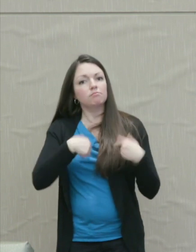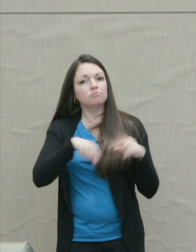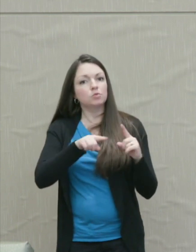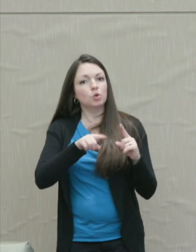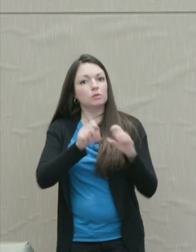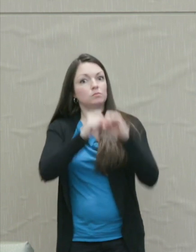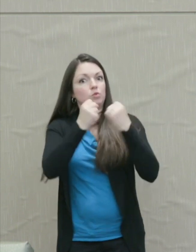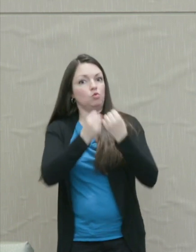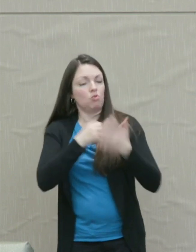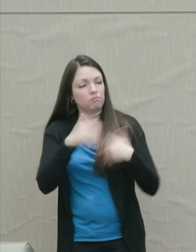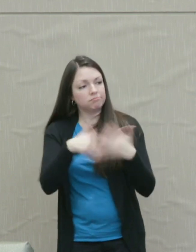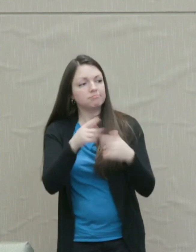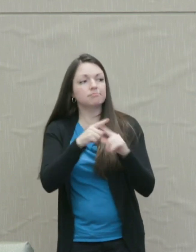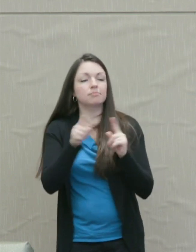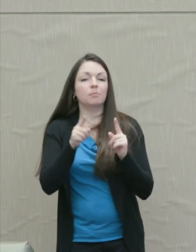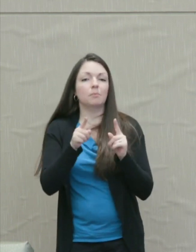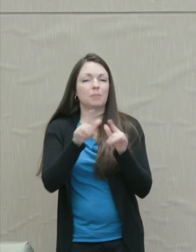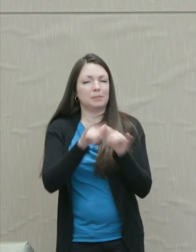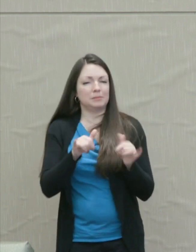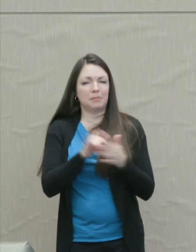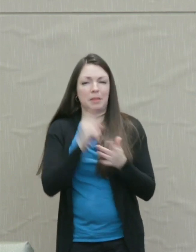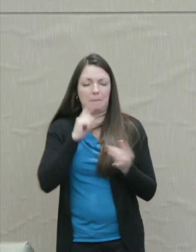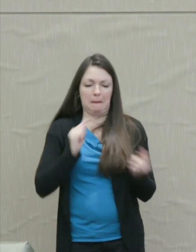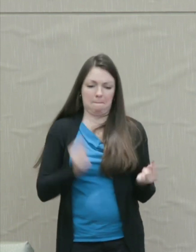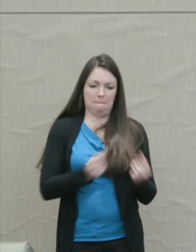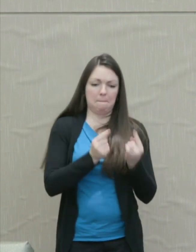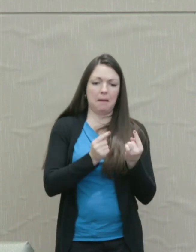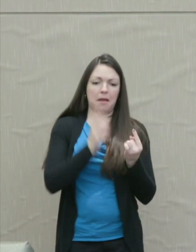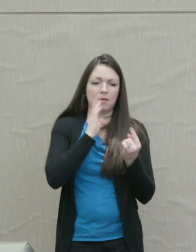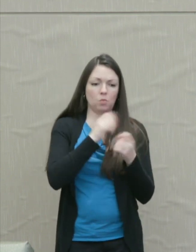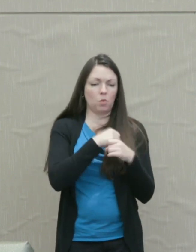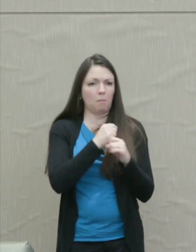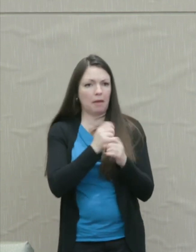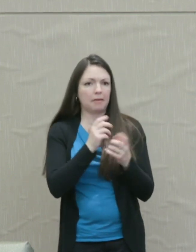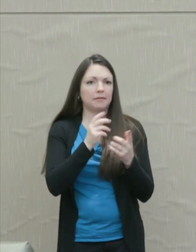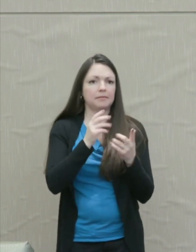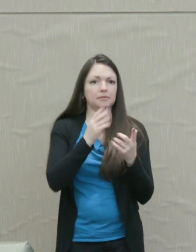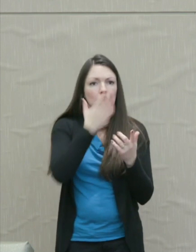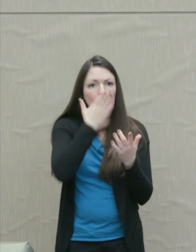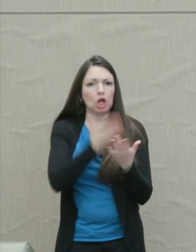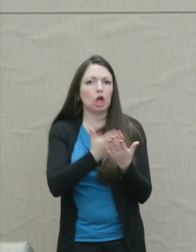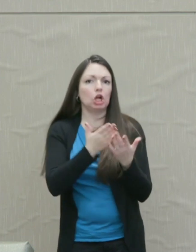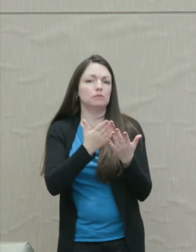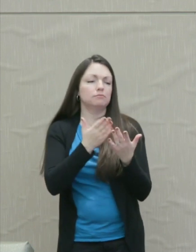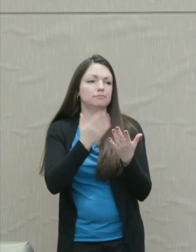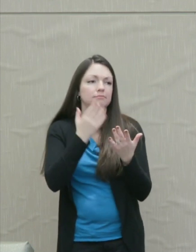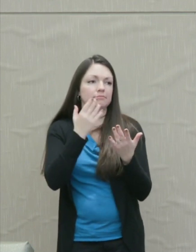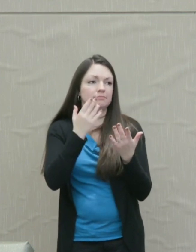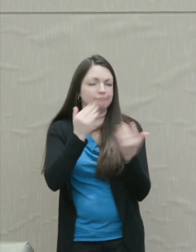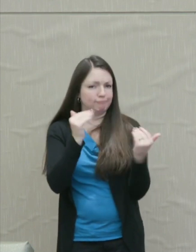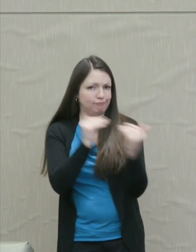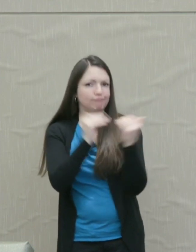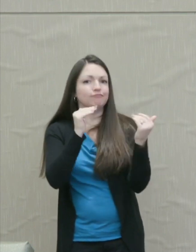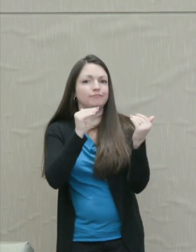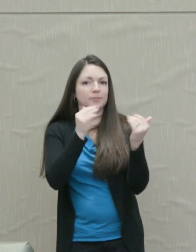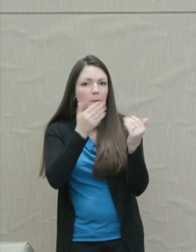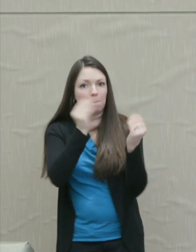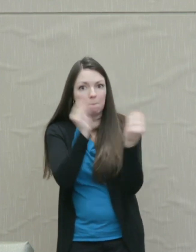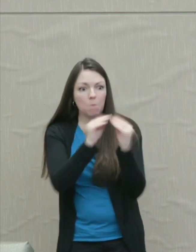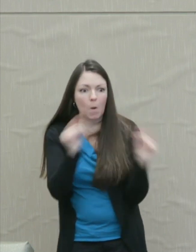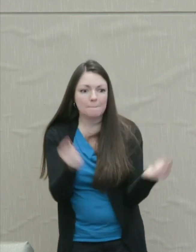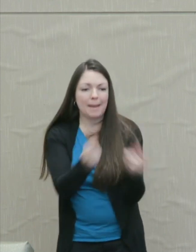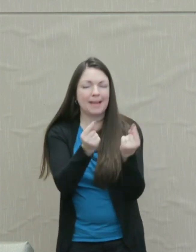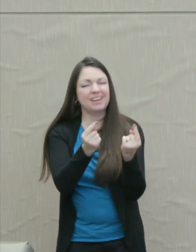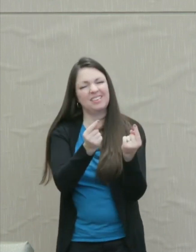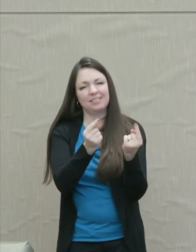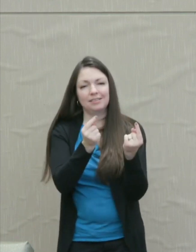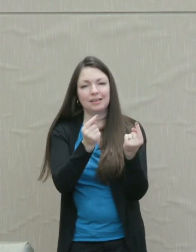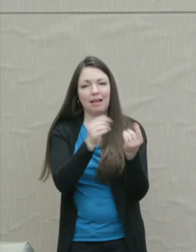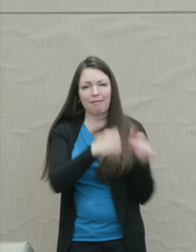that pain is made good or assuaged by more pain though extremely common is a deceptive